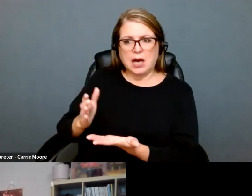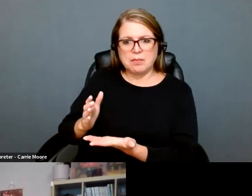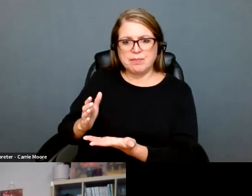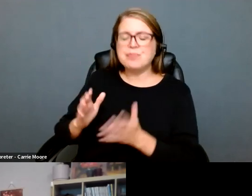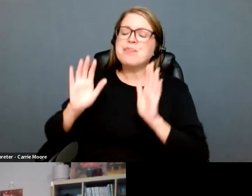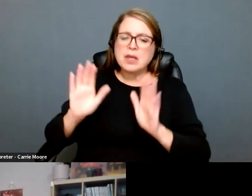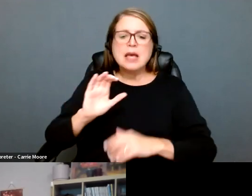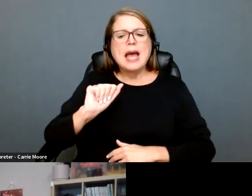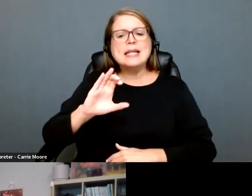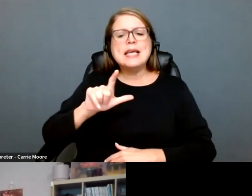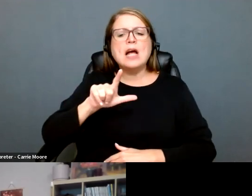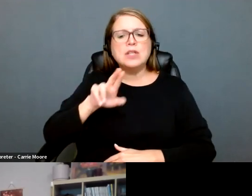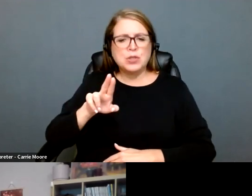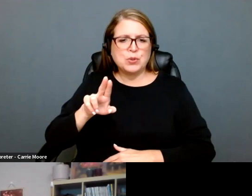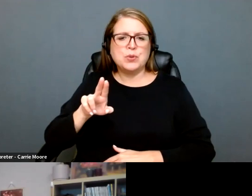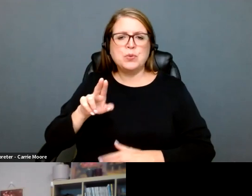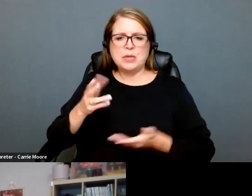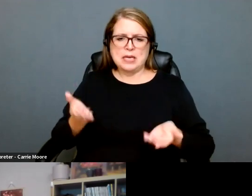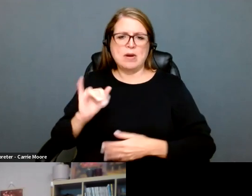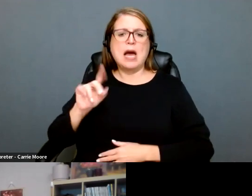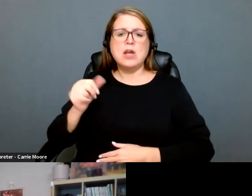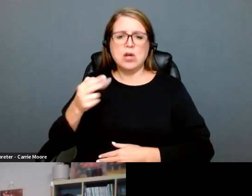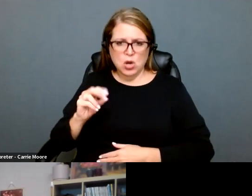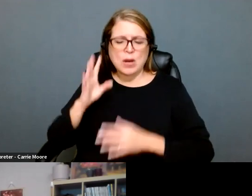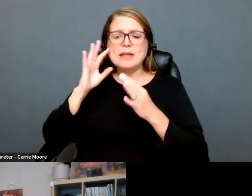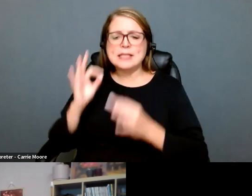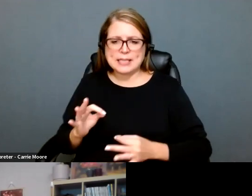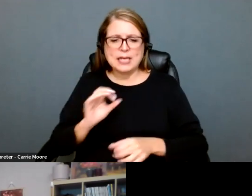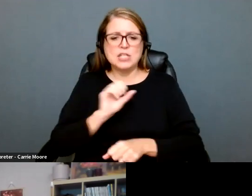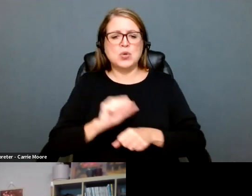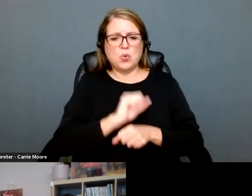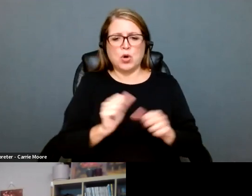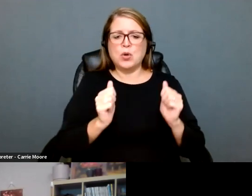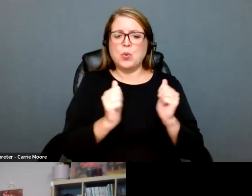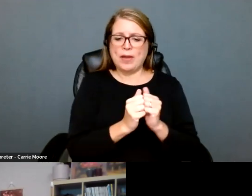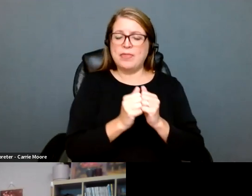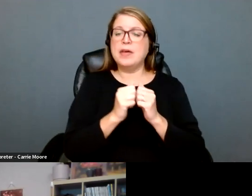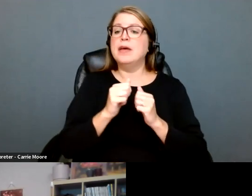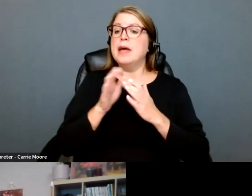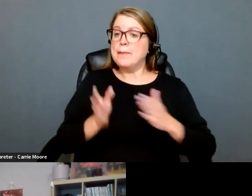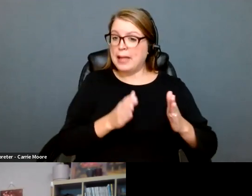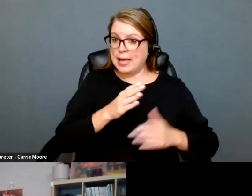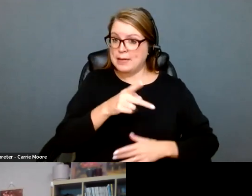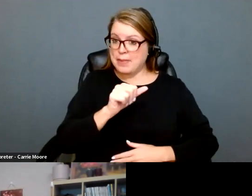of whether or not our statutes are constitutional under the Idaho constitution. So that's the first thing that we're doing.